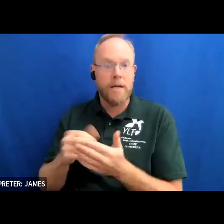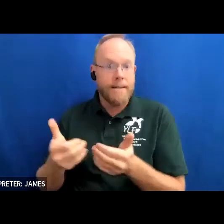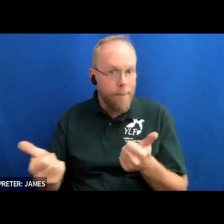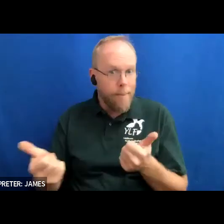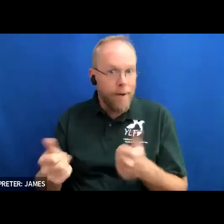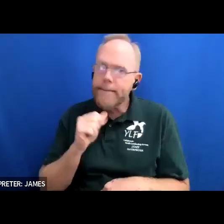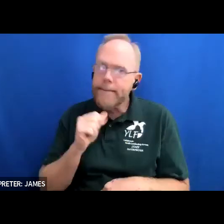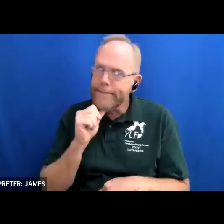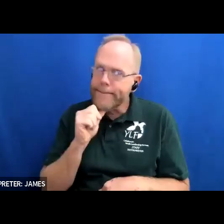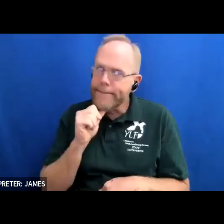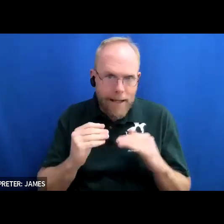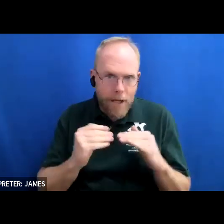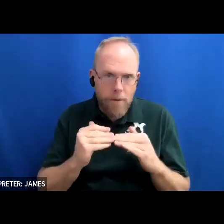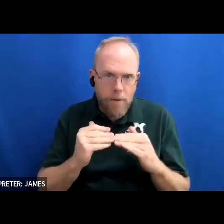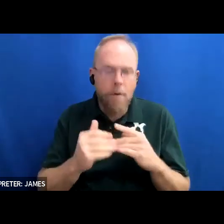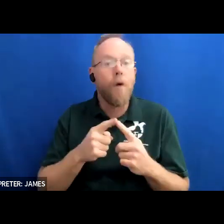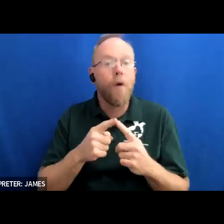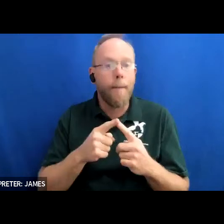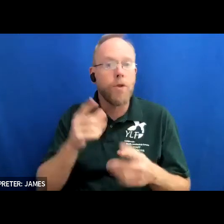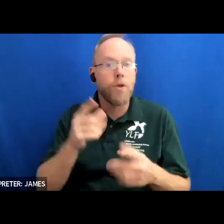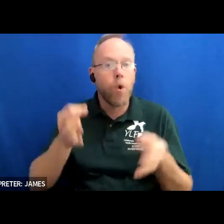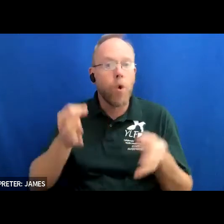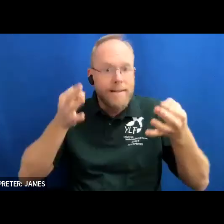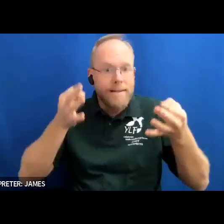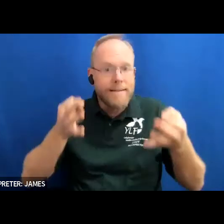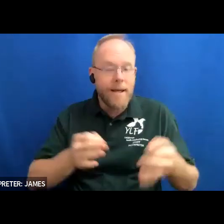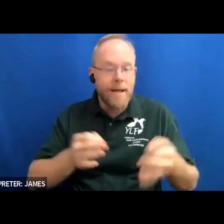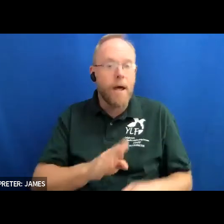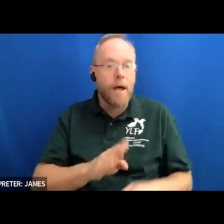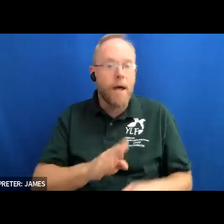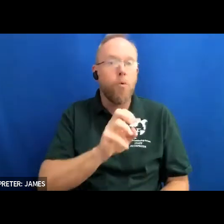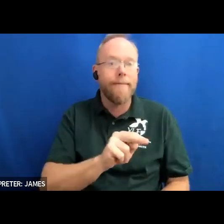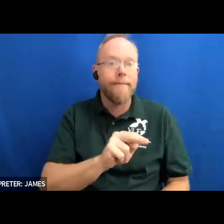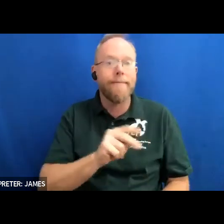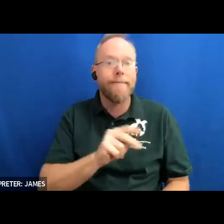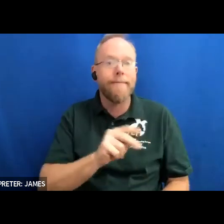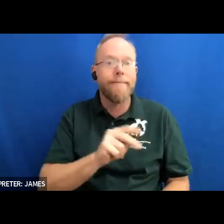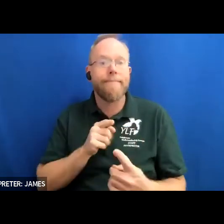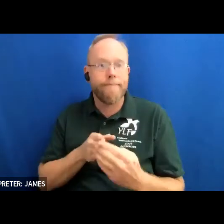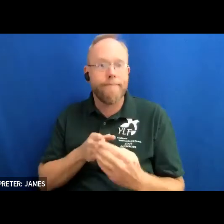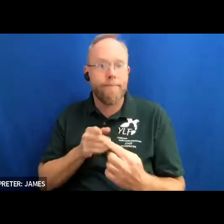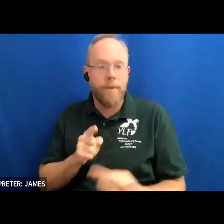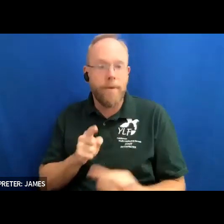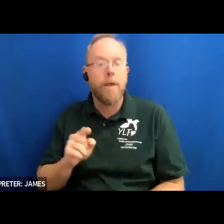this is also where we learned about the 504 rehab act of 1973 and about the individuals